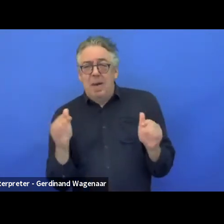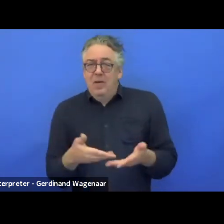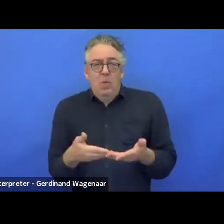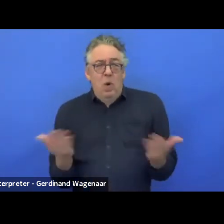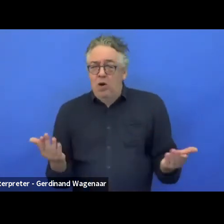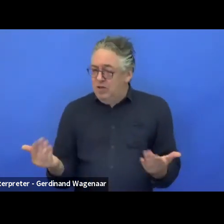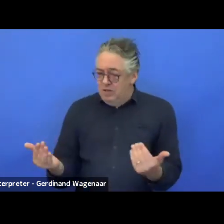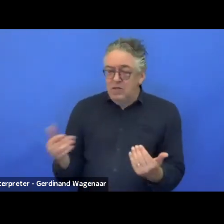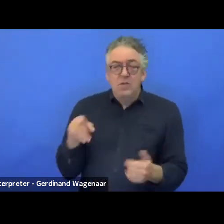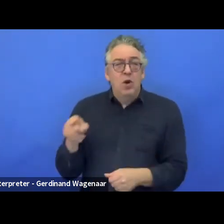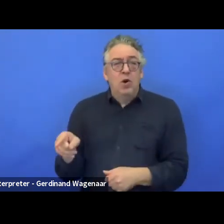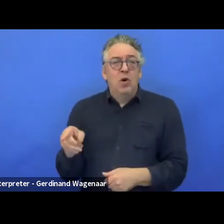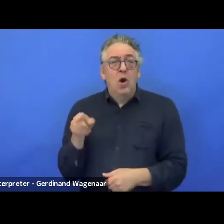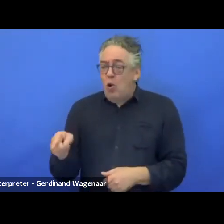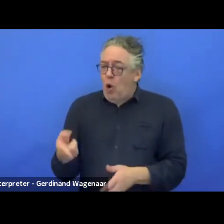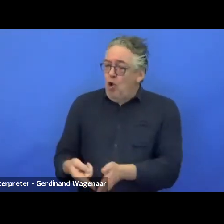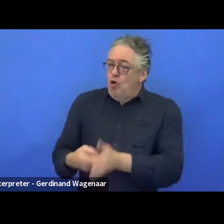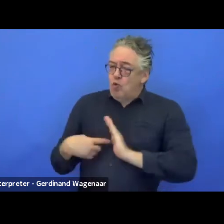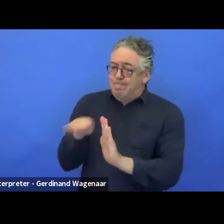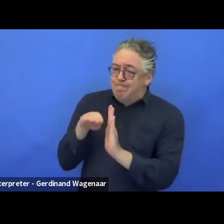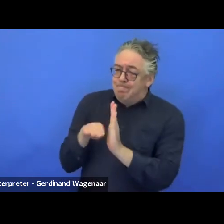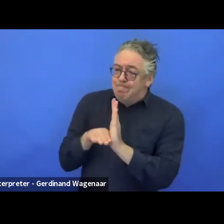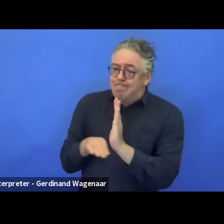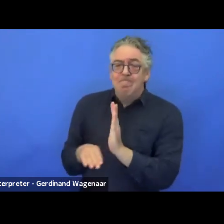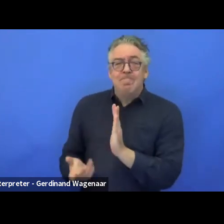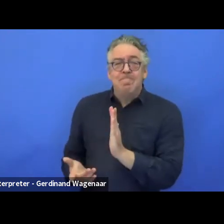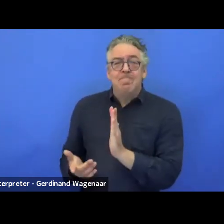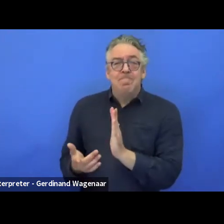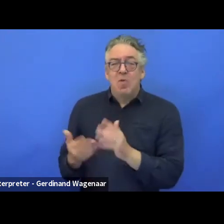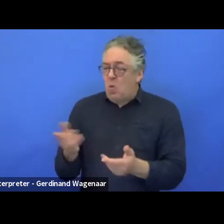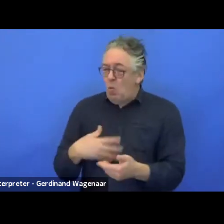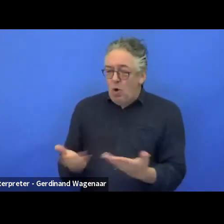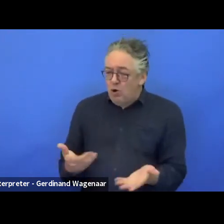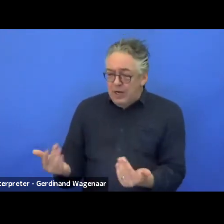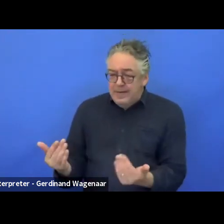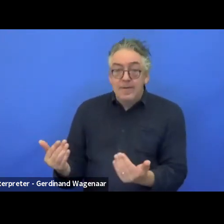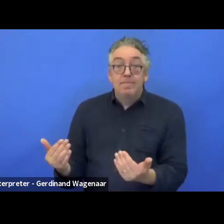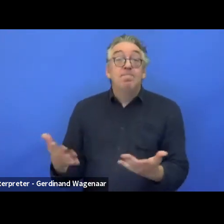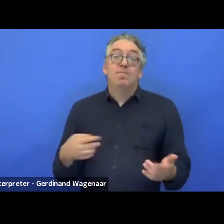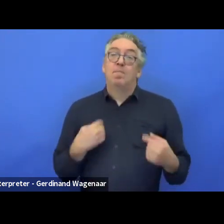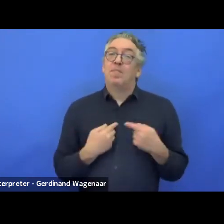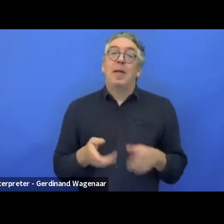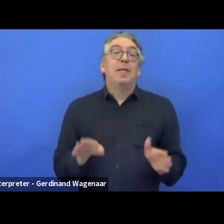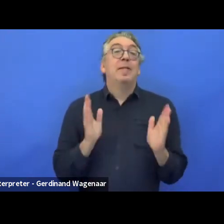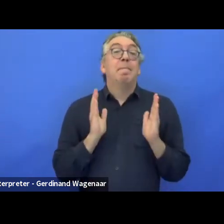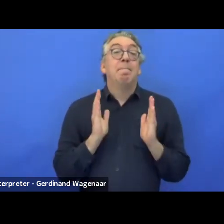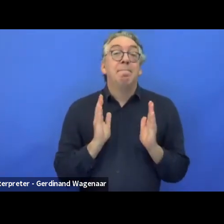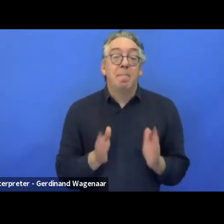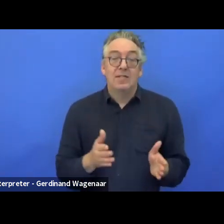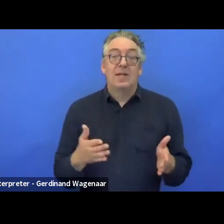What are the requirements by the end-user? This is why you need the end-user in all the projects